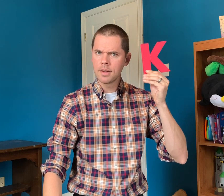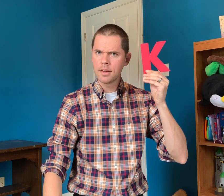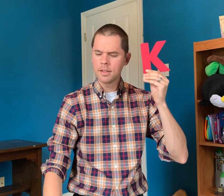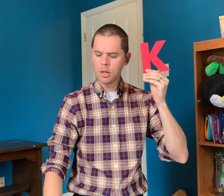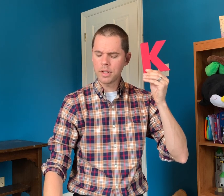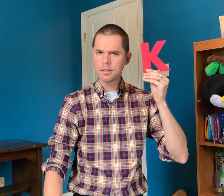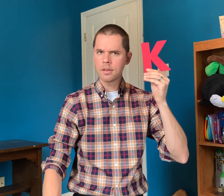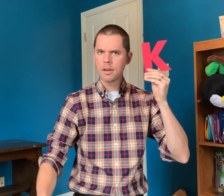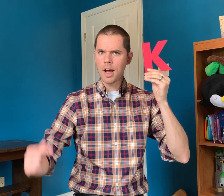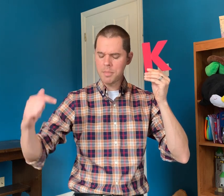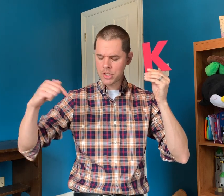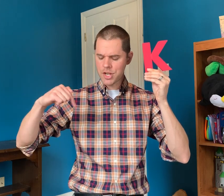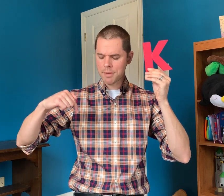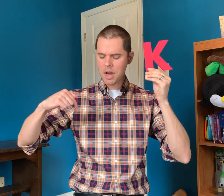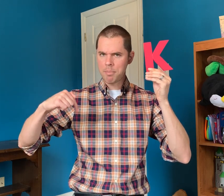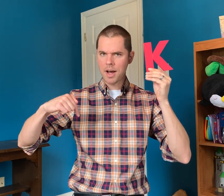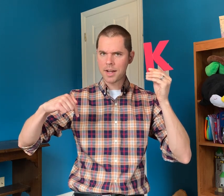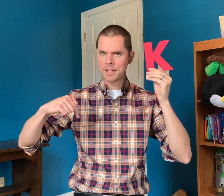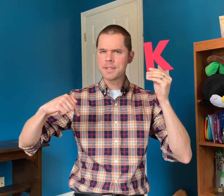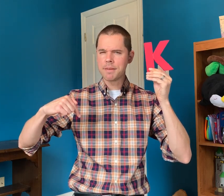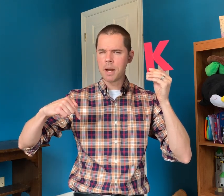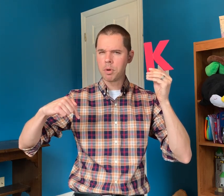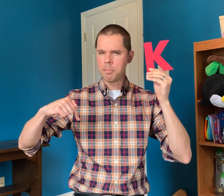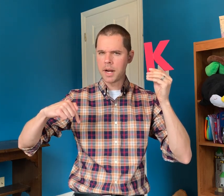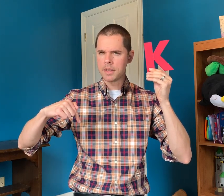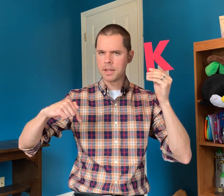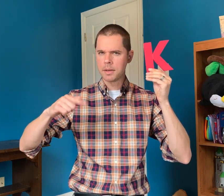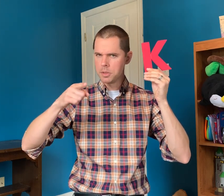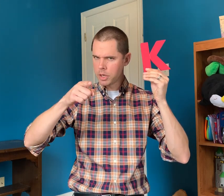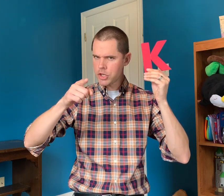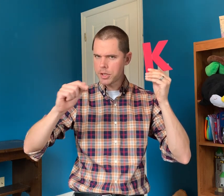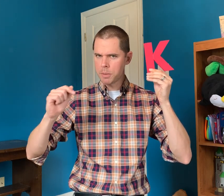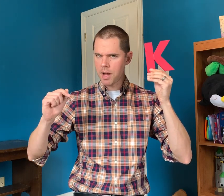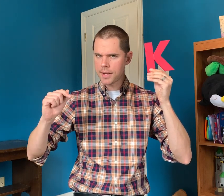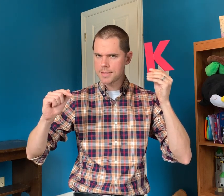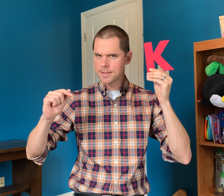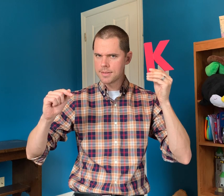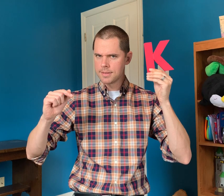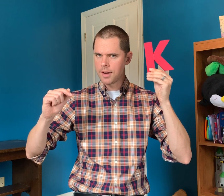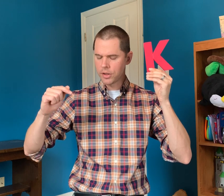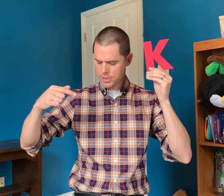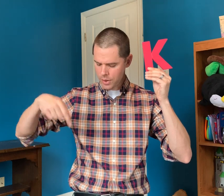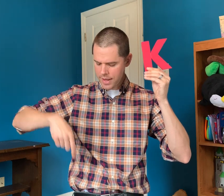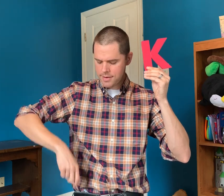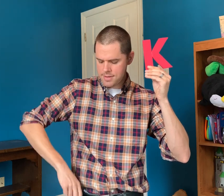You know what? I'm gonna check my pockets and see if I brought my key. You wanna check your pockets? All right, let's go ahead.